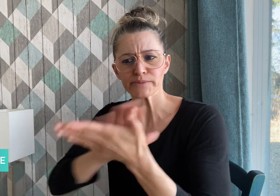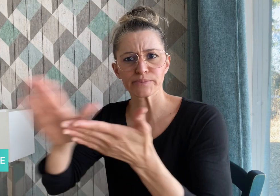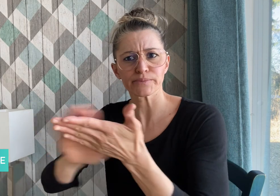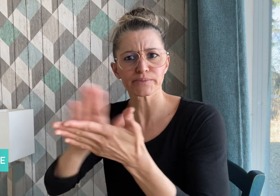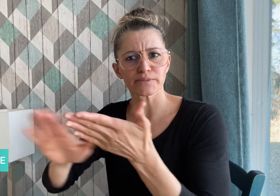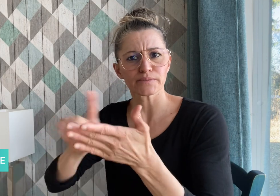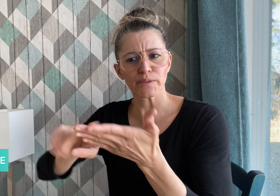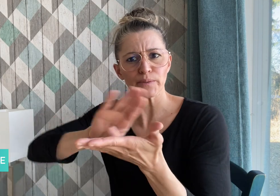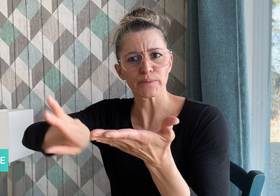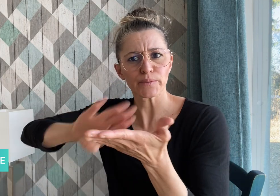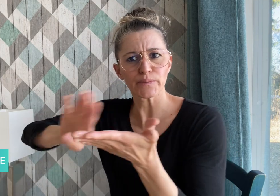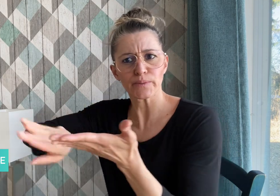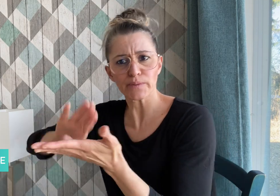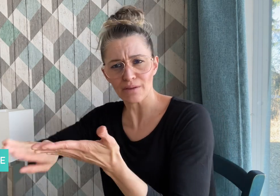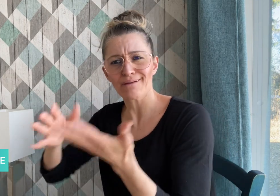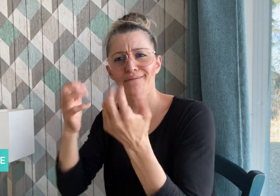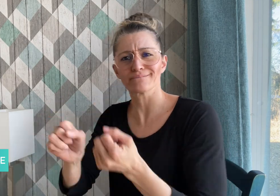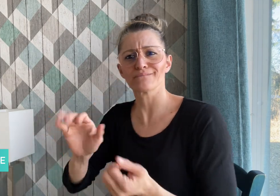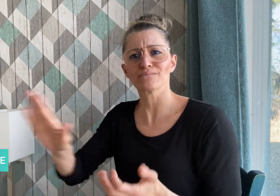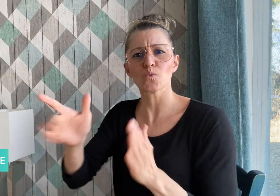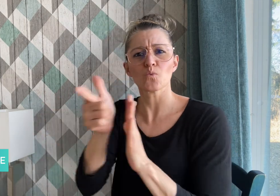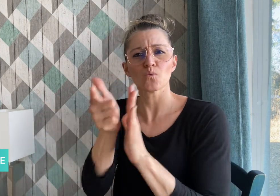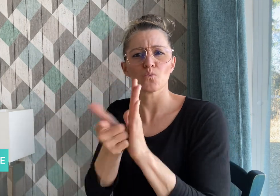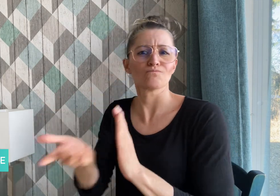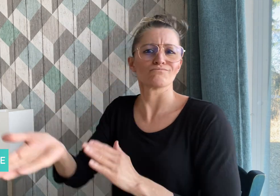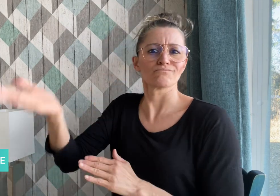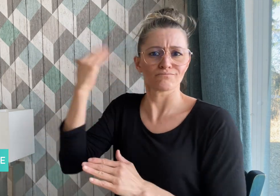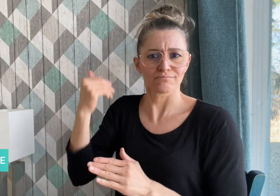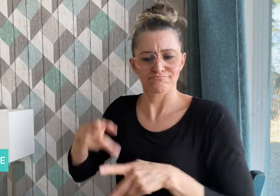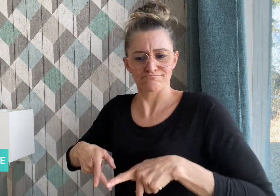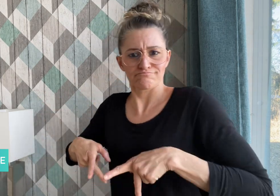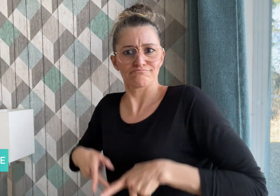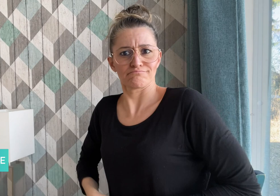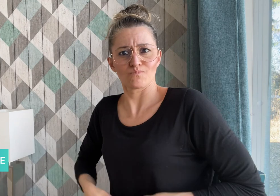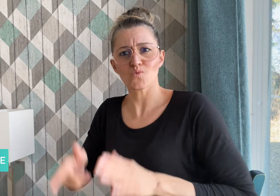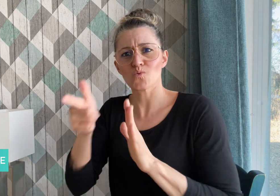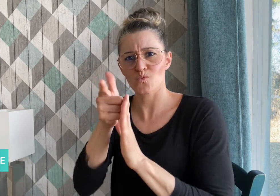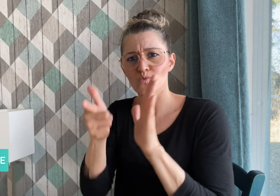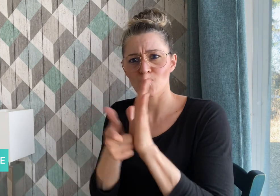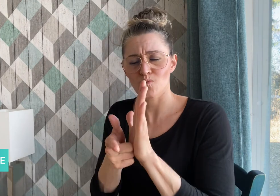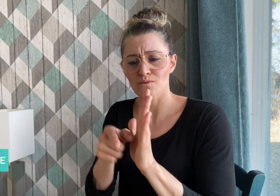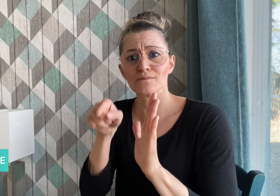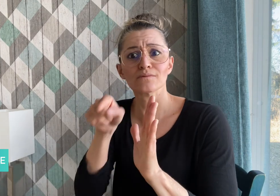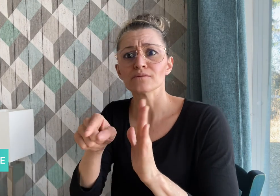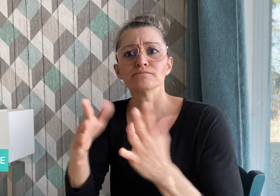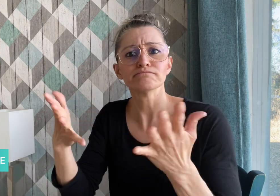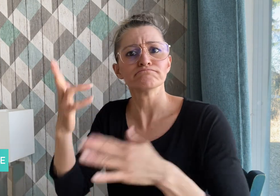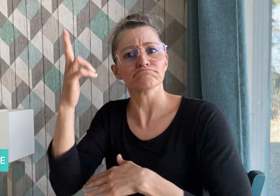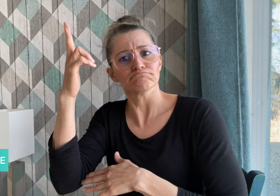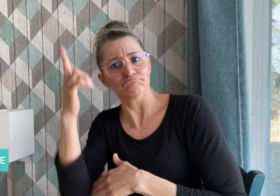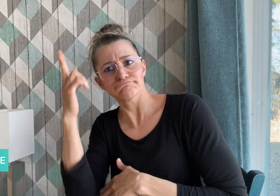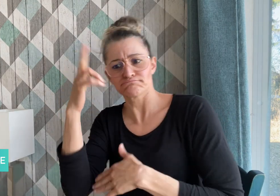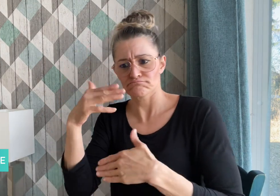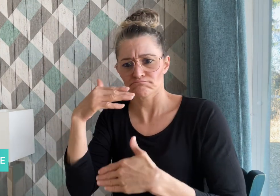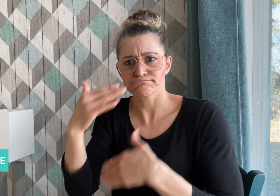the Sterilization Act which was in force between